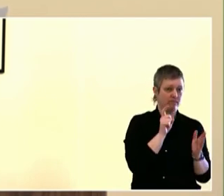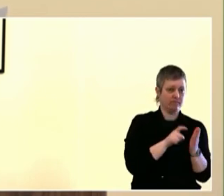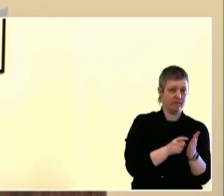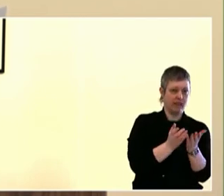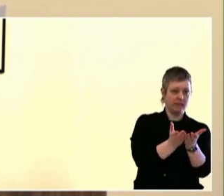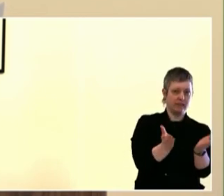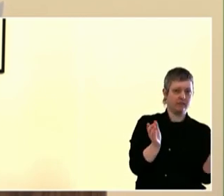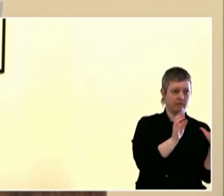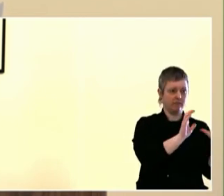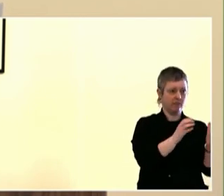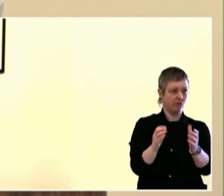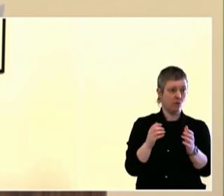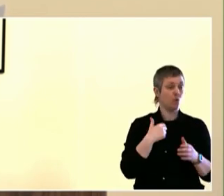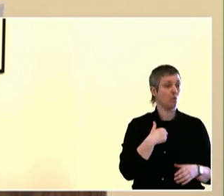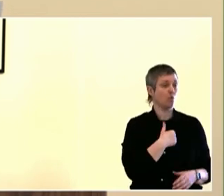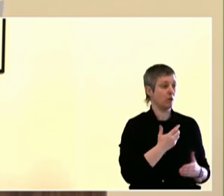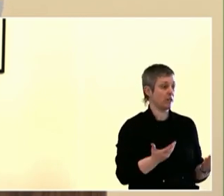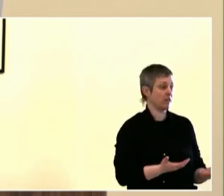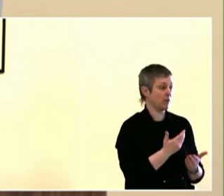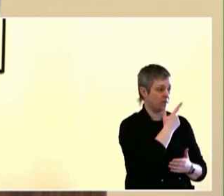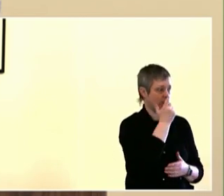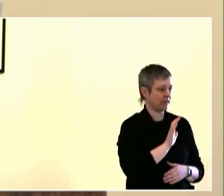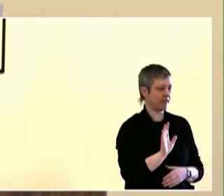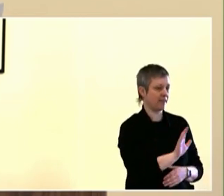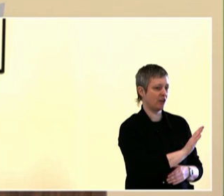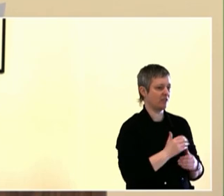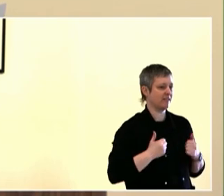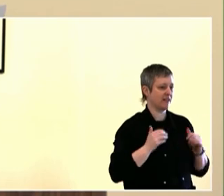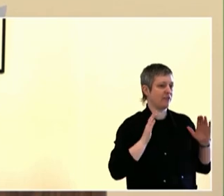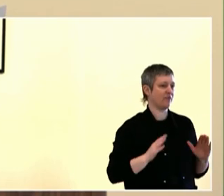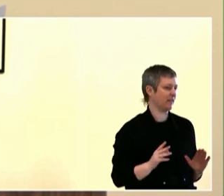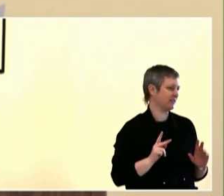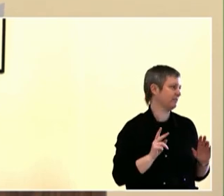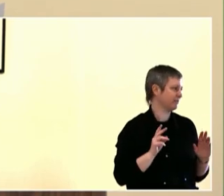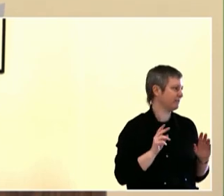the land we stand on, the